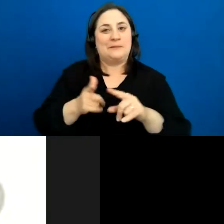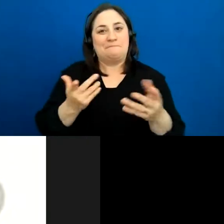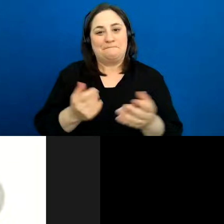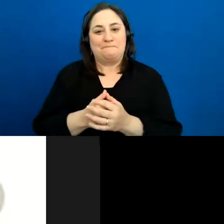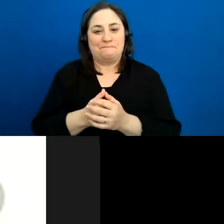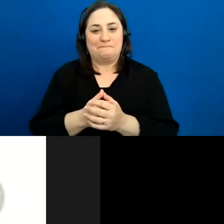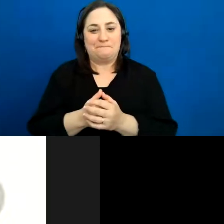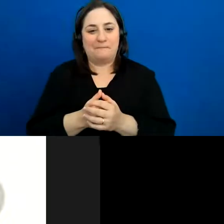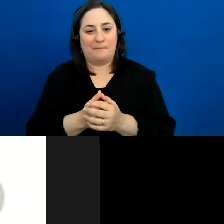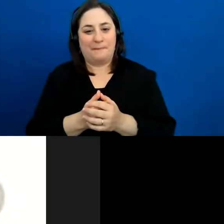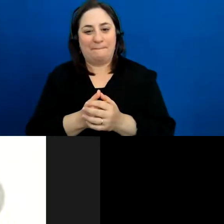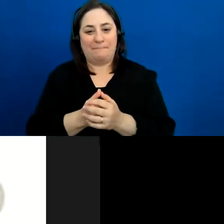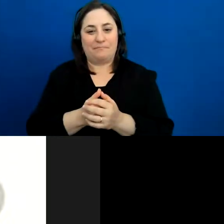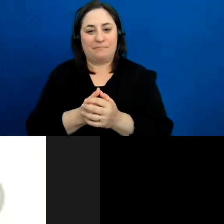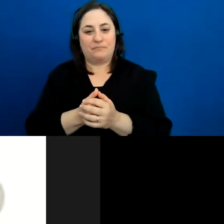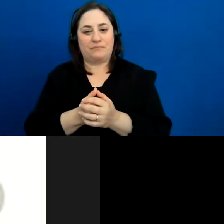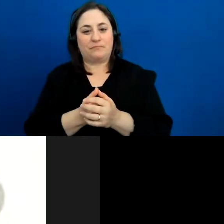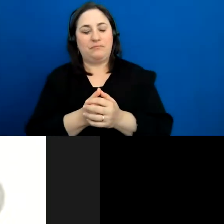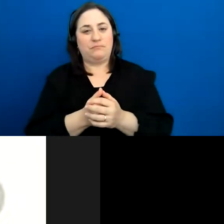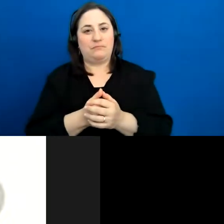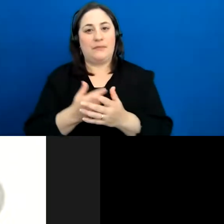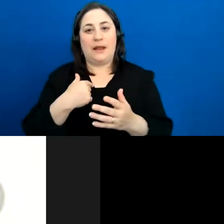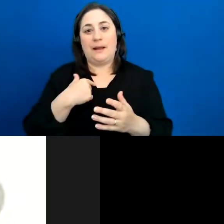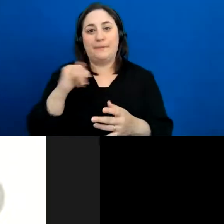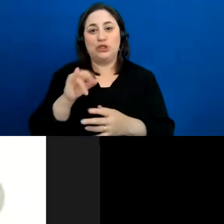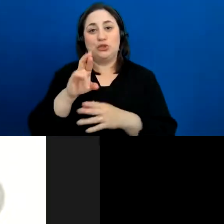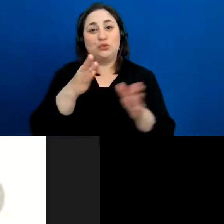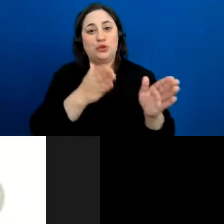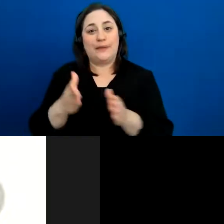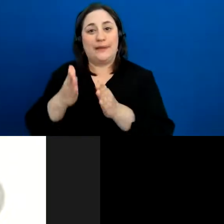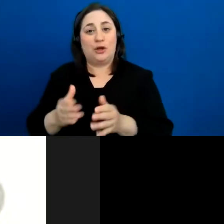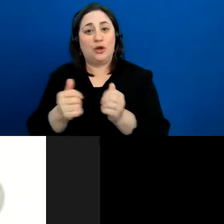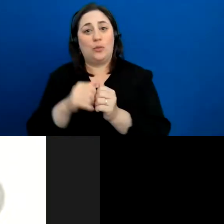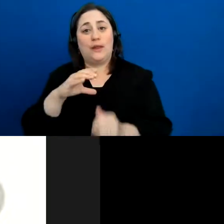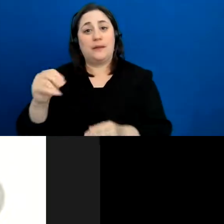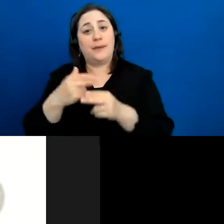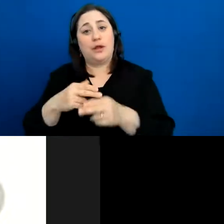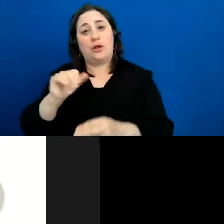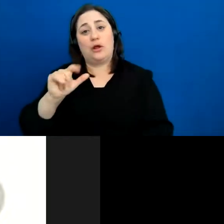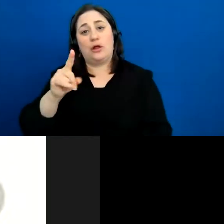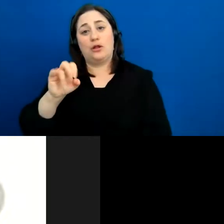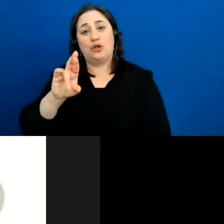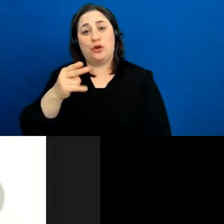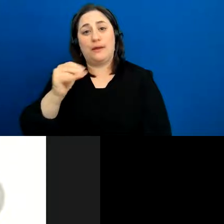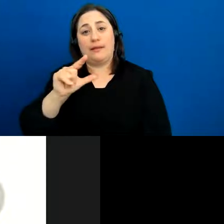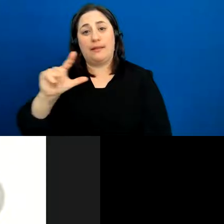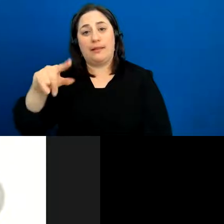I am a junior planner with a company called Alderhill Planning. We do a lot of strategic